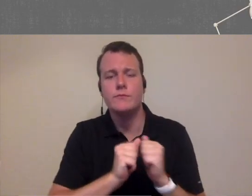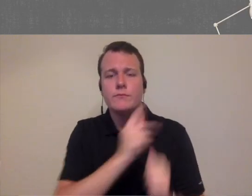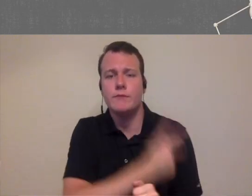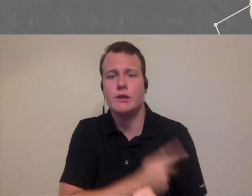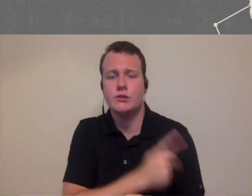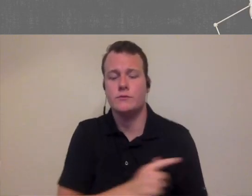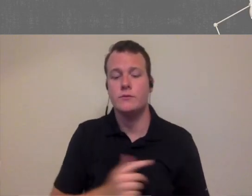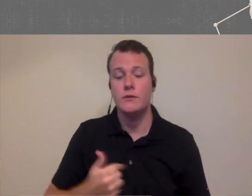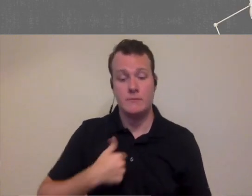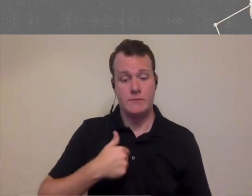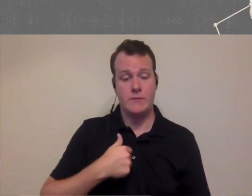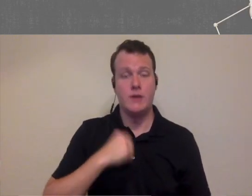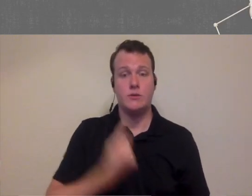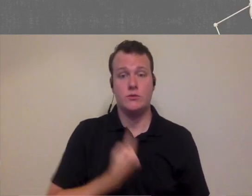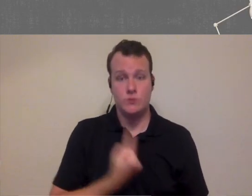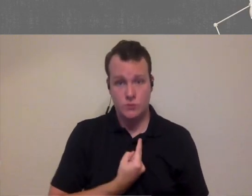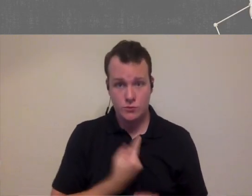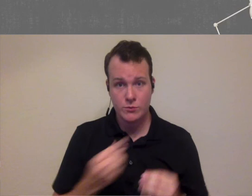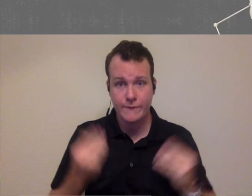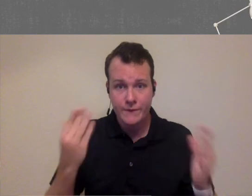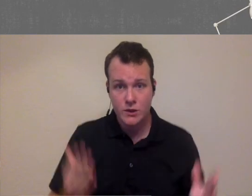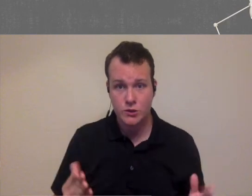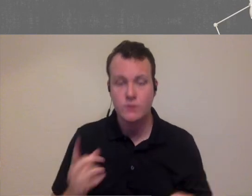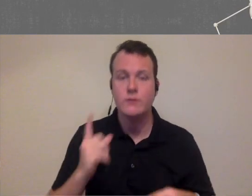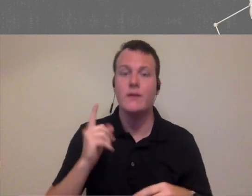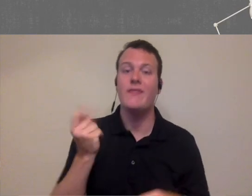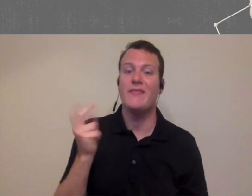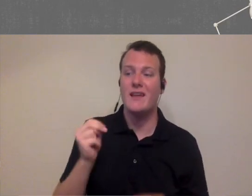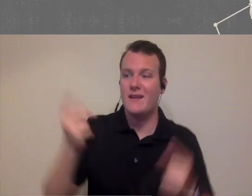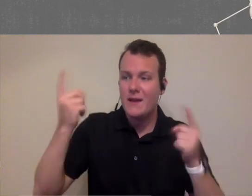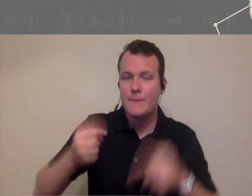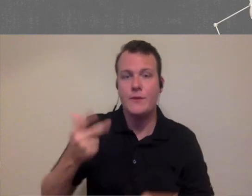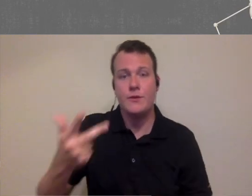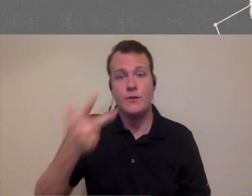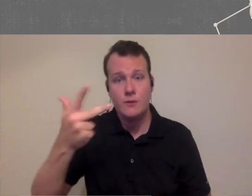so I went from being a sole provider to eventually having three audiologists in